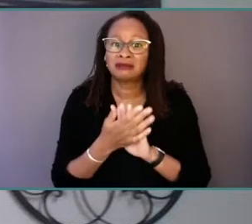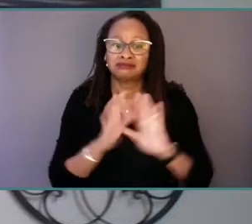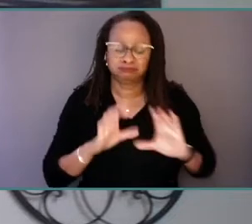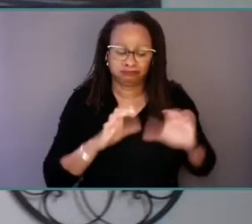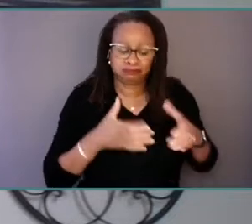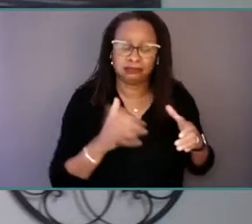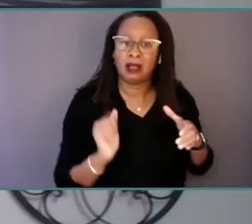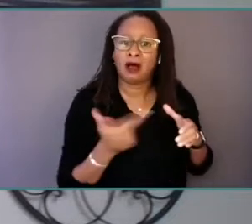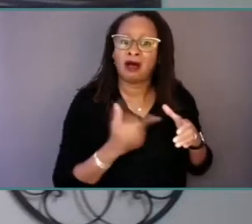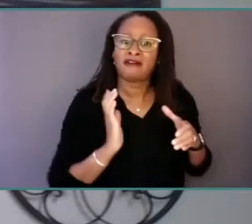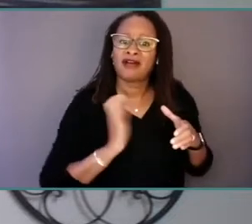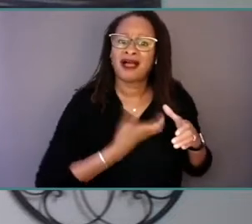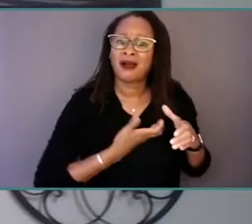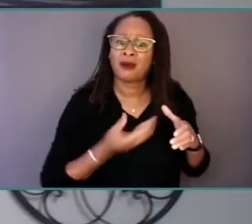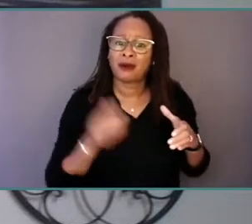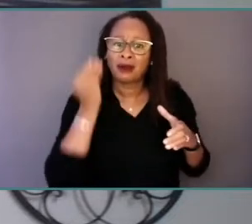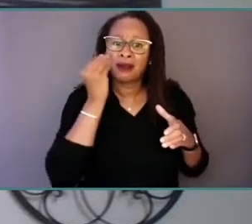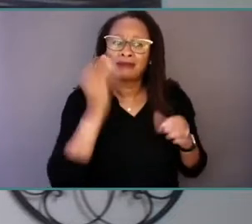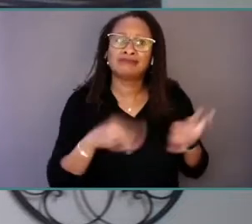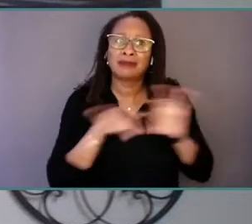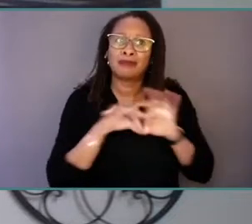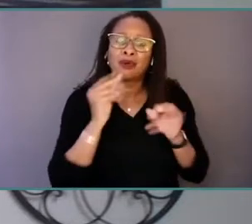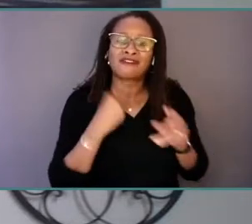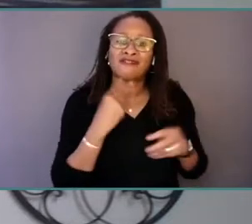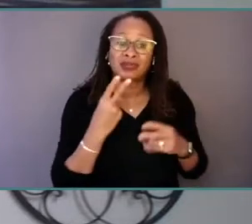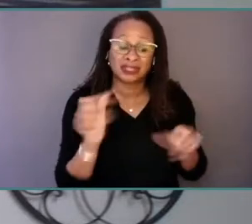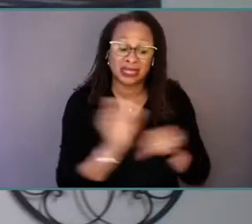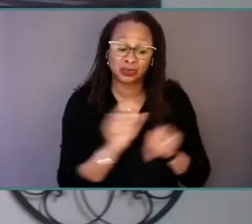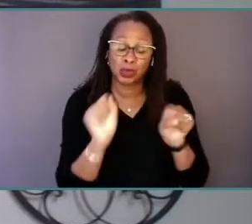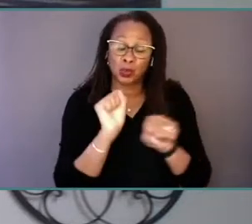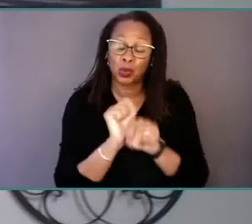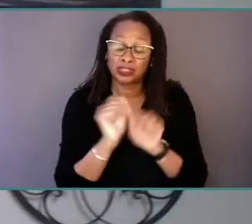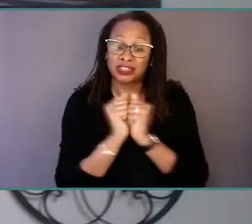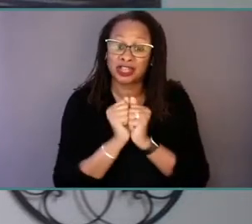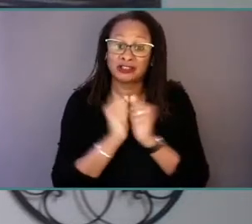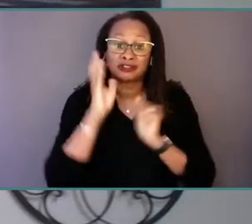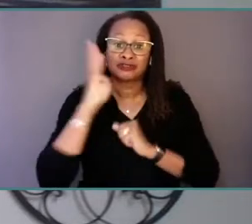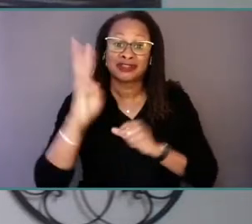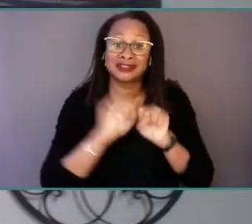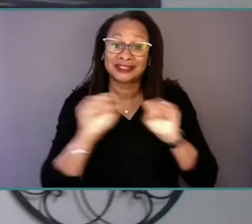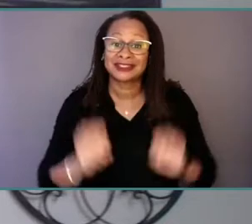as we work together to create the system that I believe we have the potential to see through successfully.